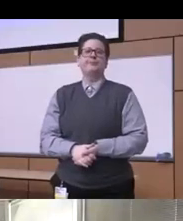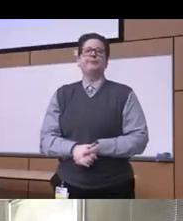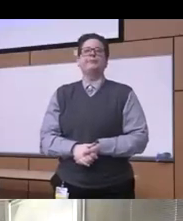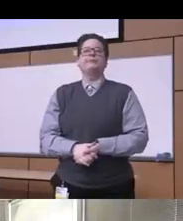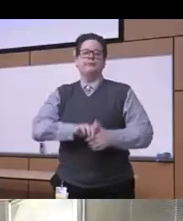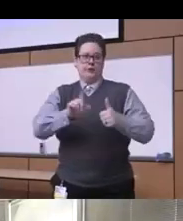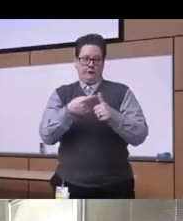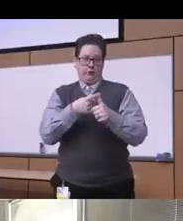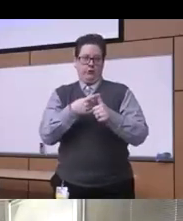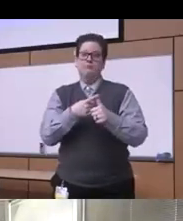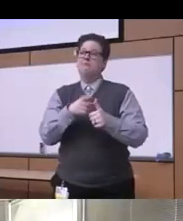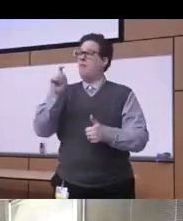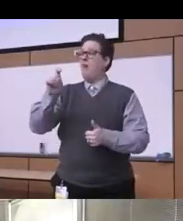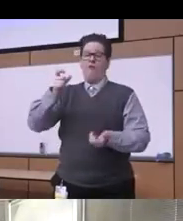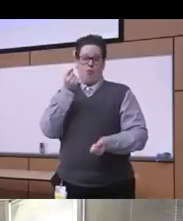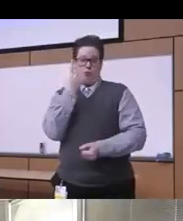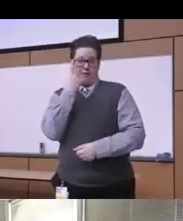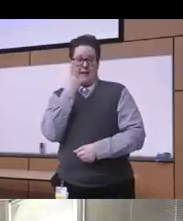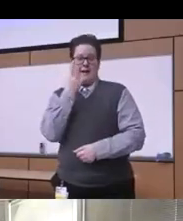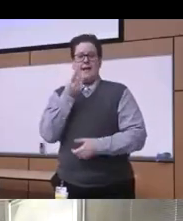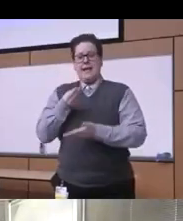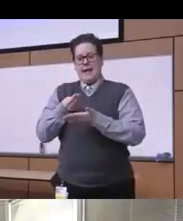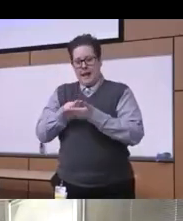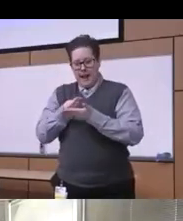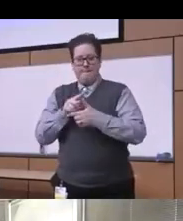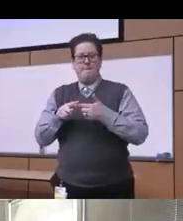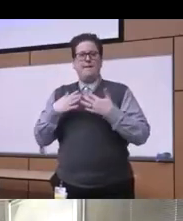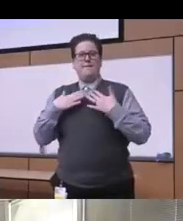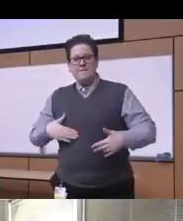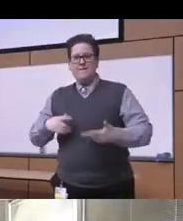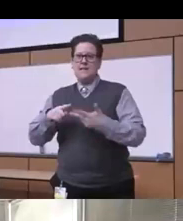need to really recognize the economic physical and socio-political forces that are driving